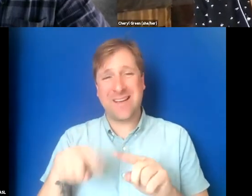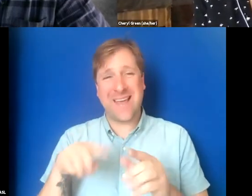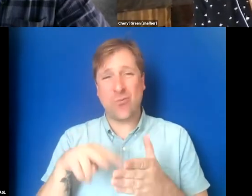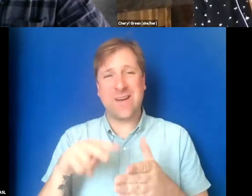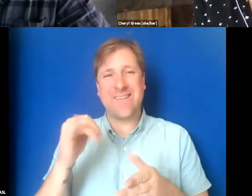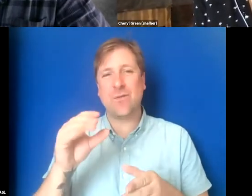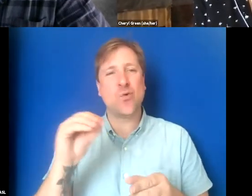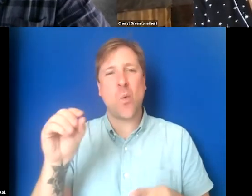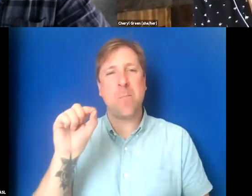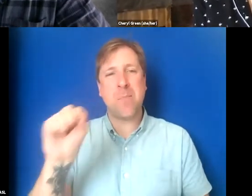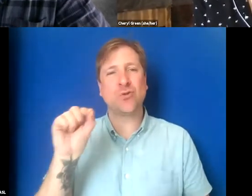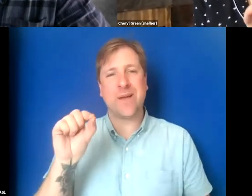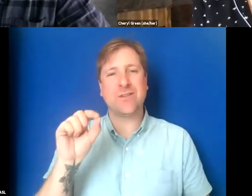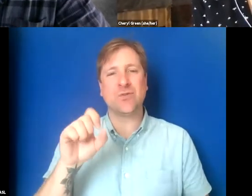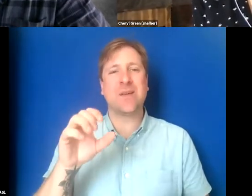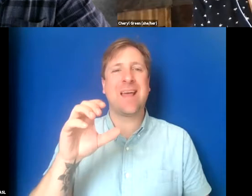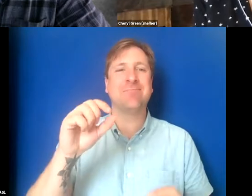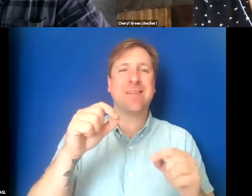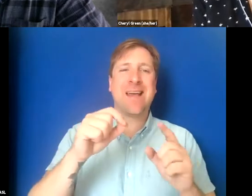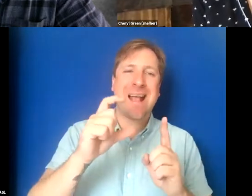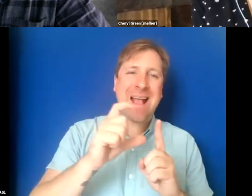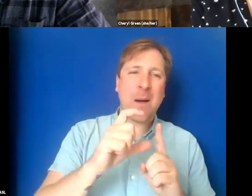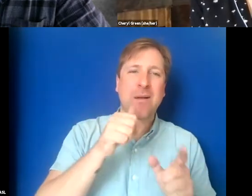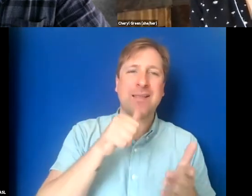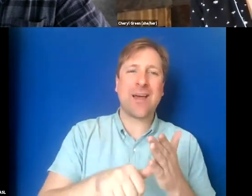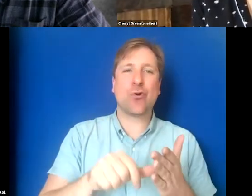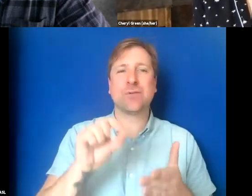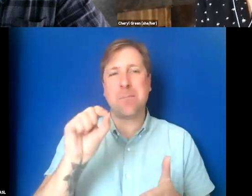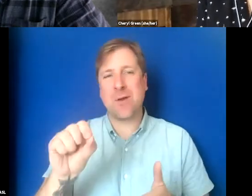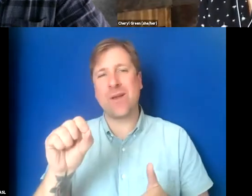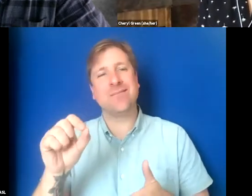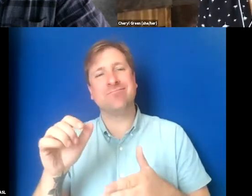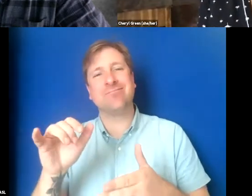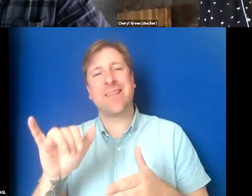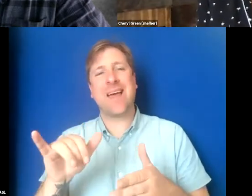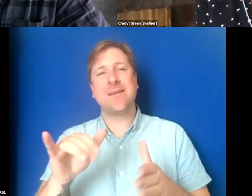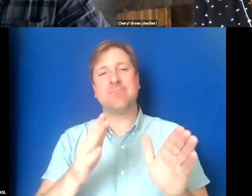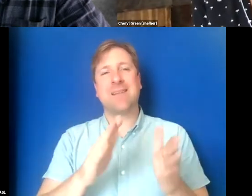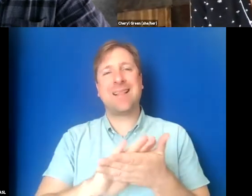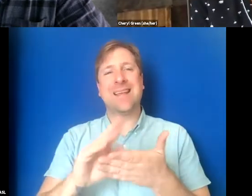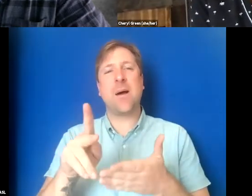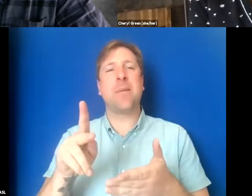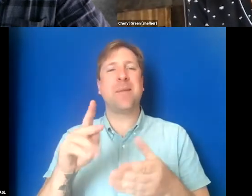So you got to go in there and get the capital letters and the punctuation tidy. And that makes them extremely readable very quickly.